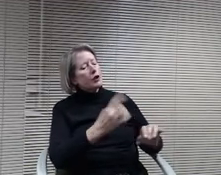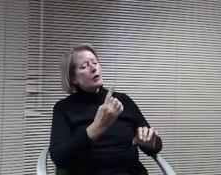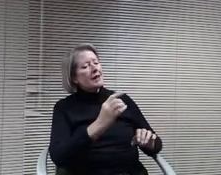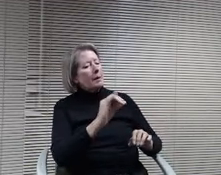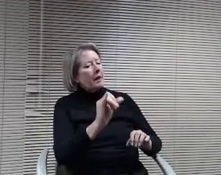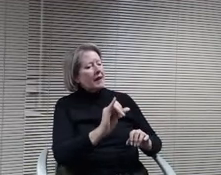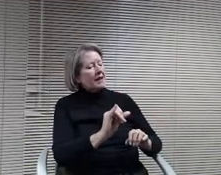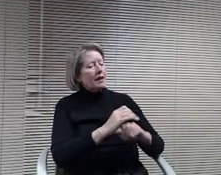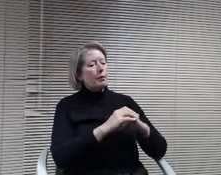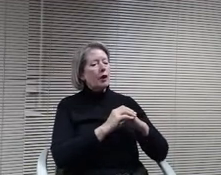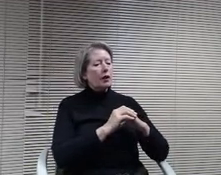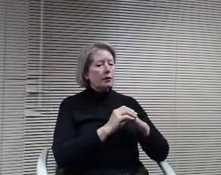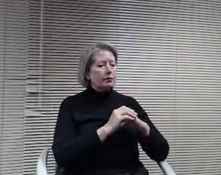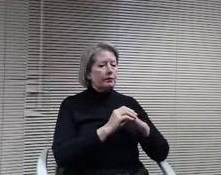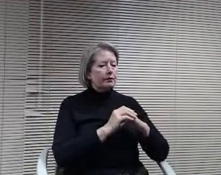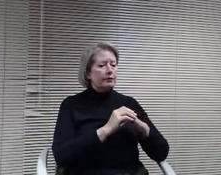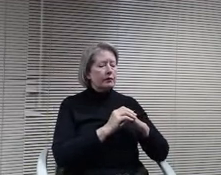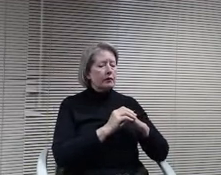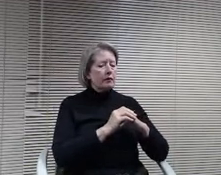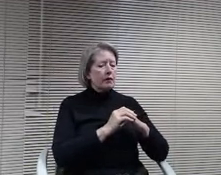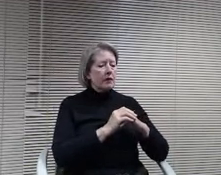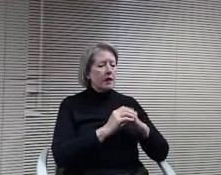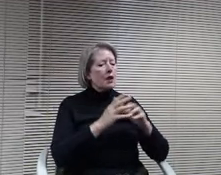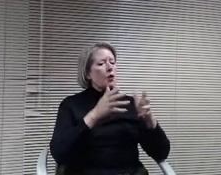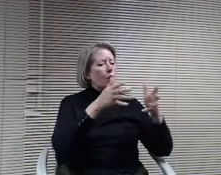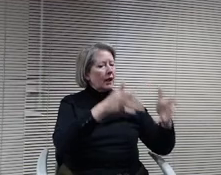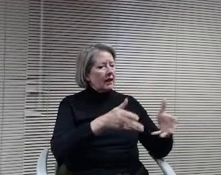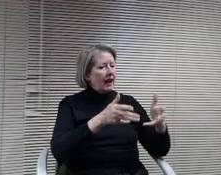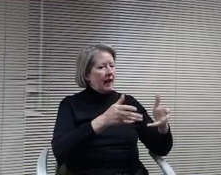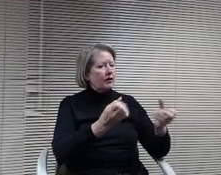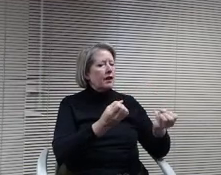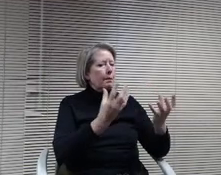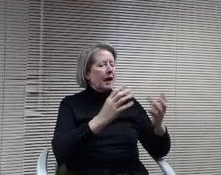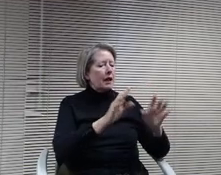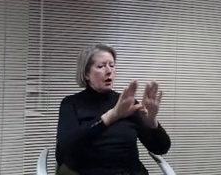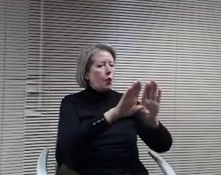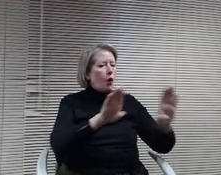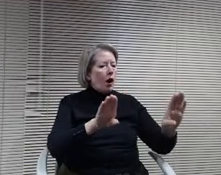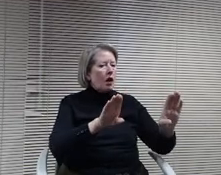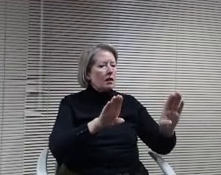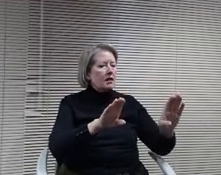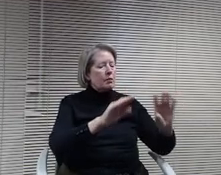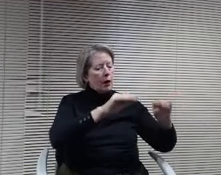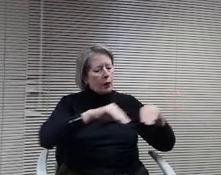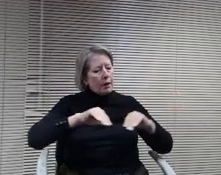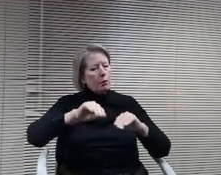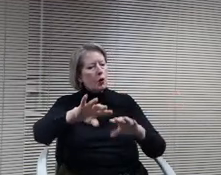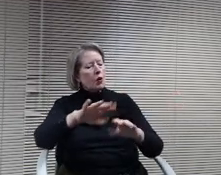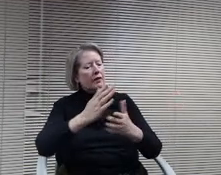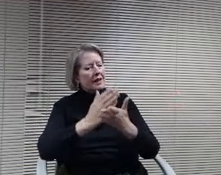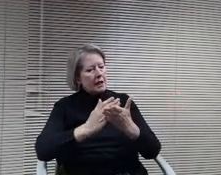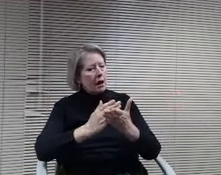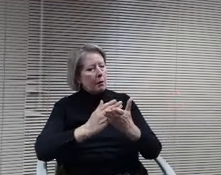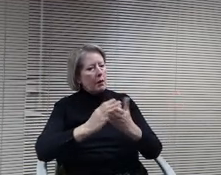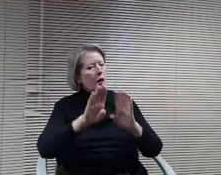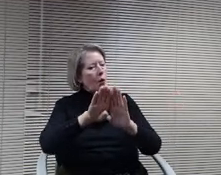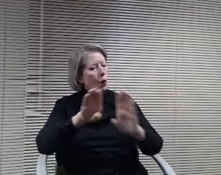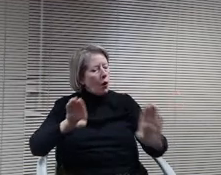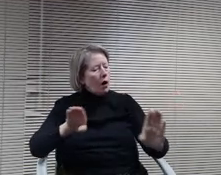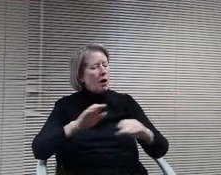suite. We left a lot of walls in place, but we move some out and adjusted things around to make sure the spaces were the right